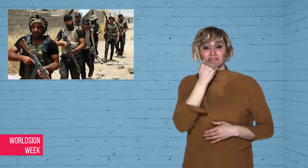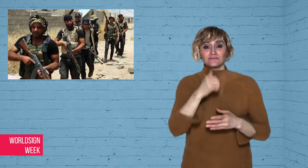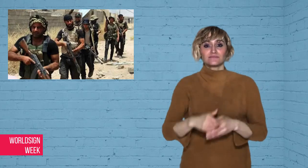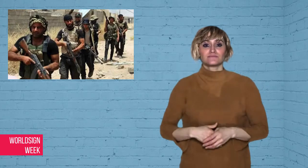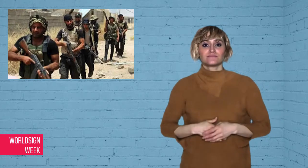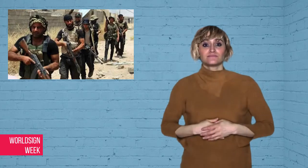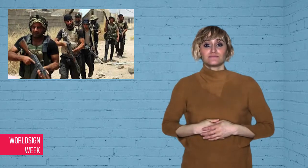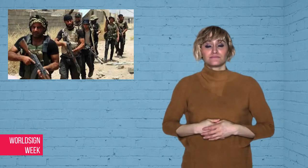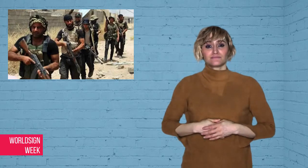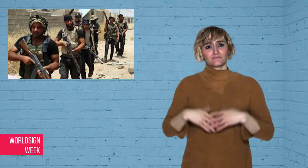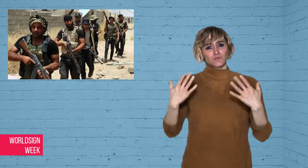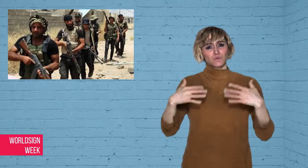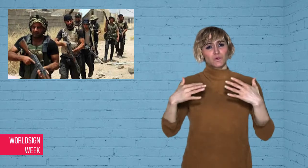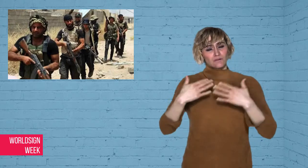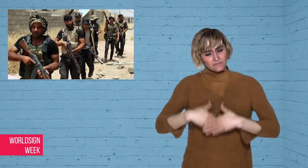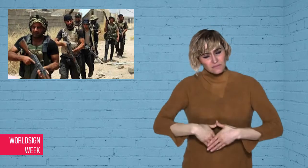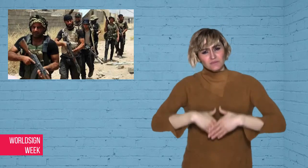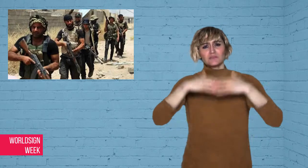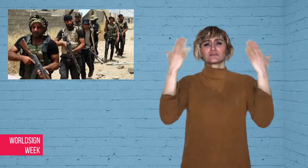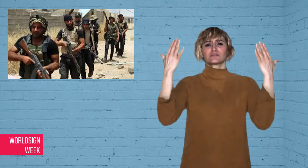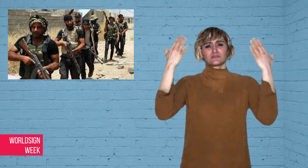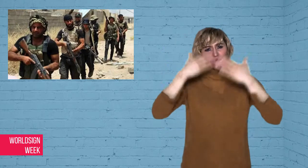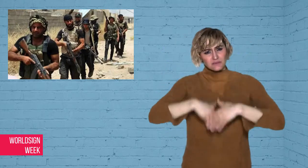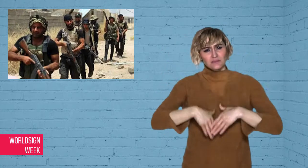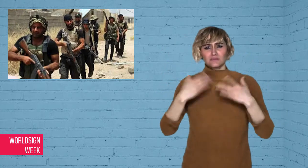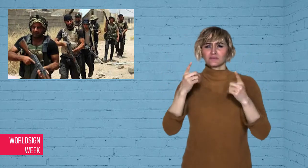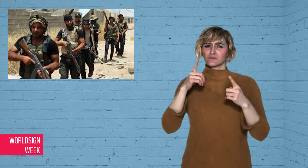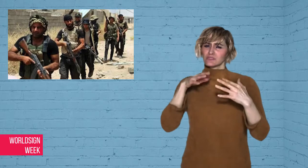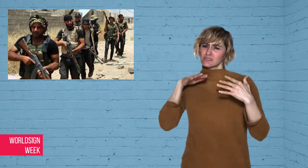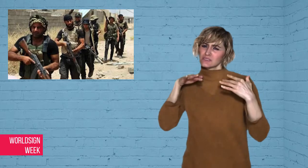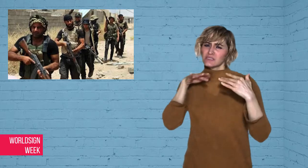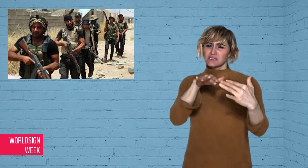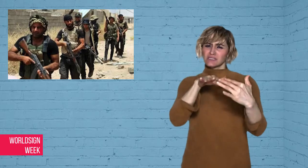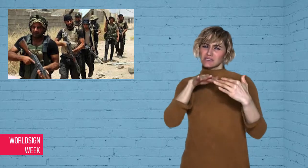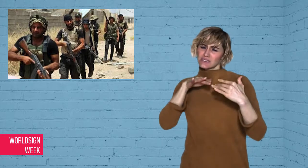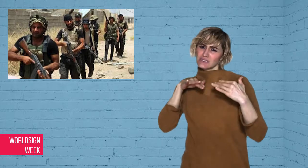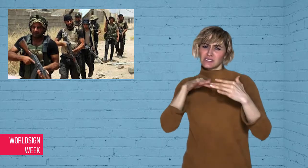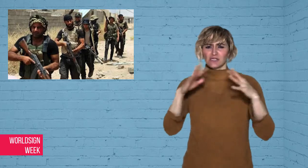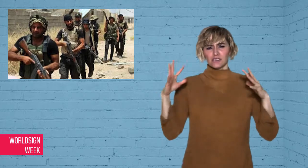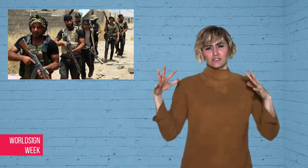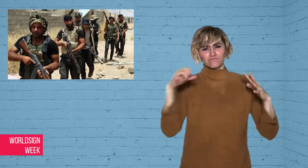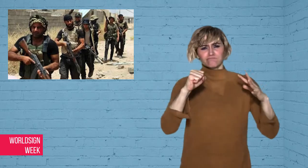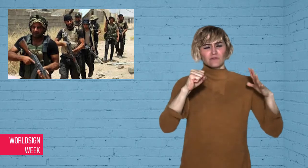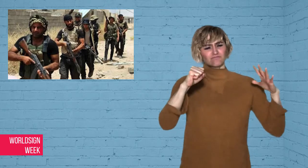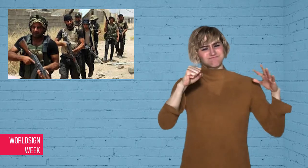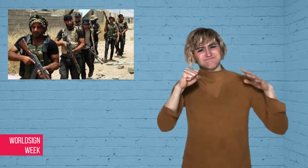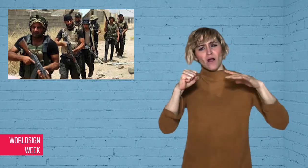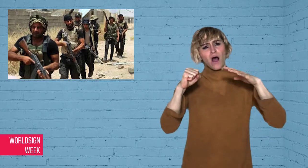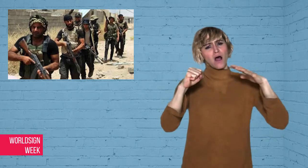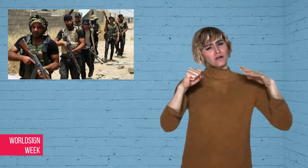After days of heavy fighting, Iraqi